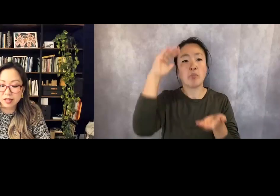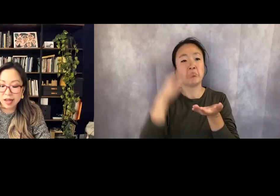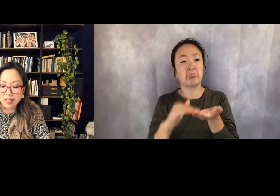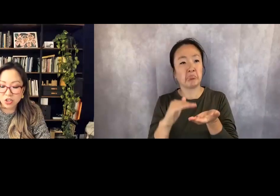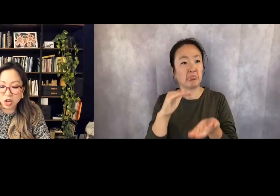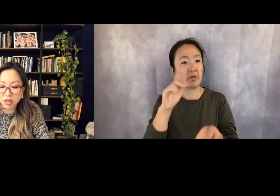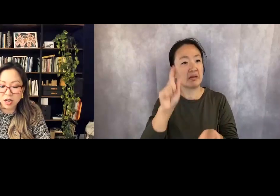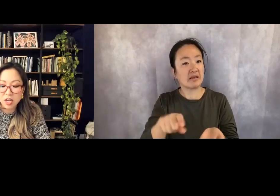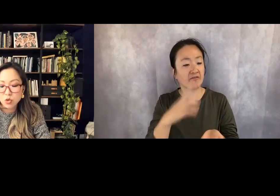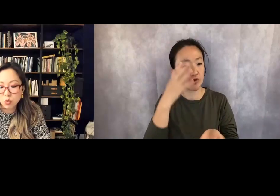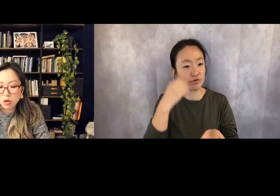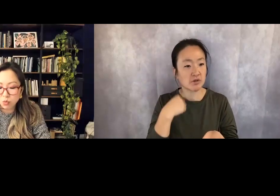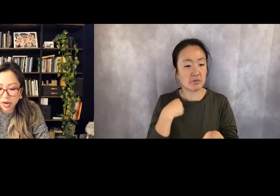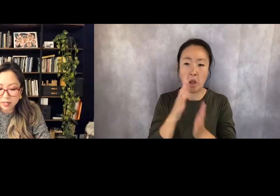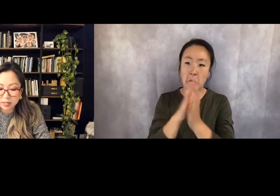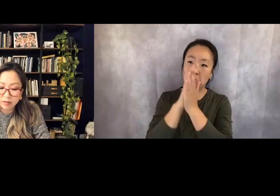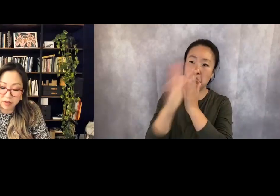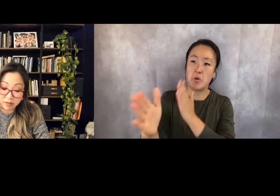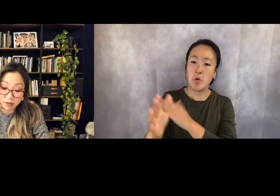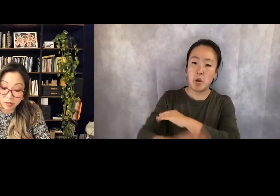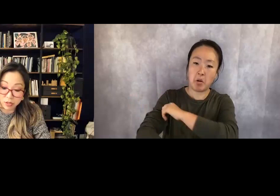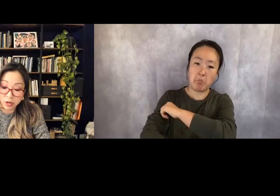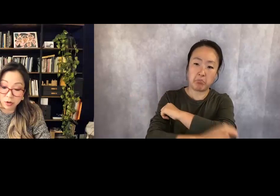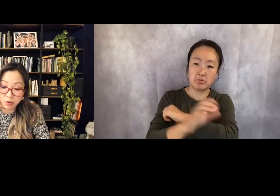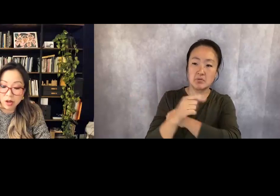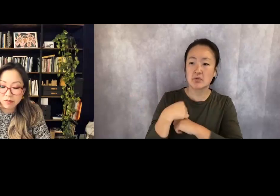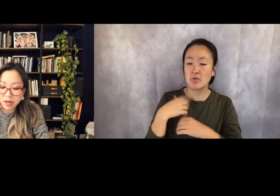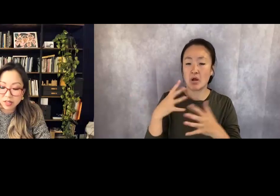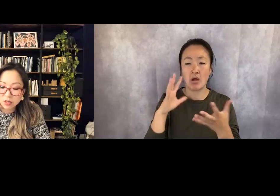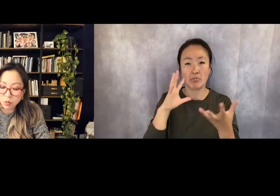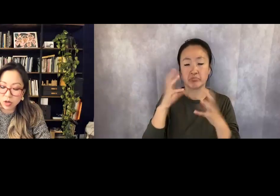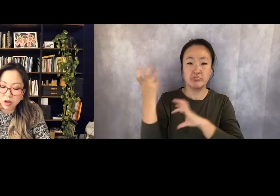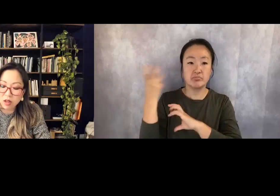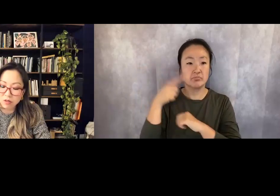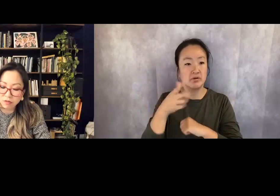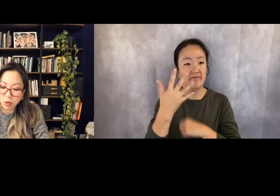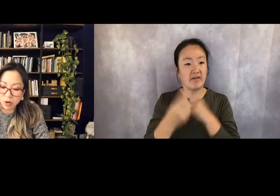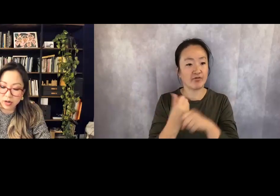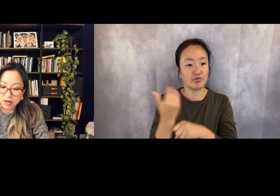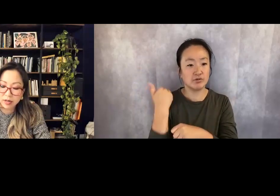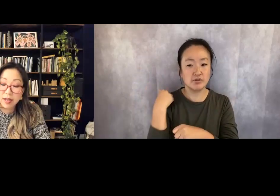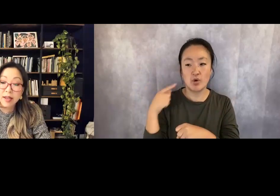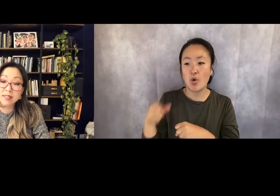Gun it at dawn. To what wreck, five years ago, fuck this one on the floor.